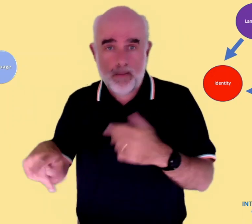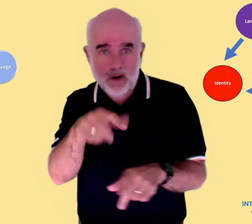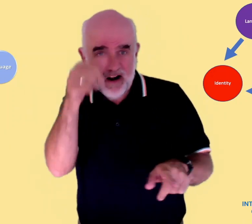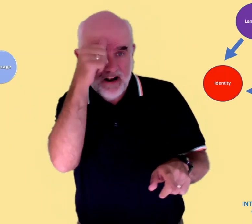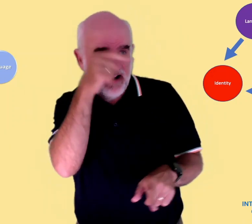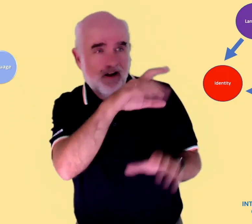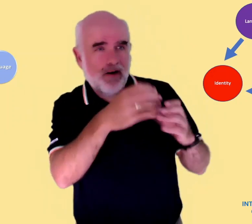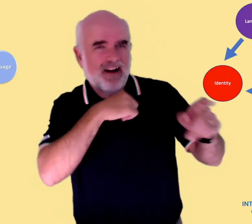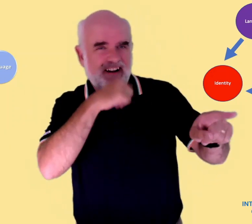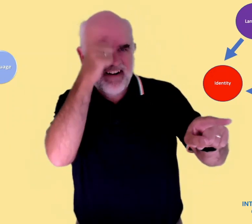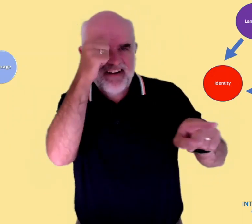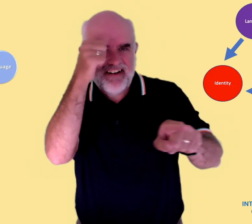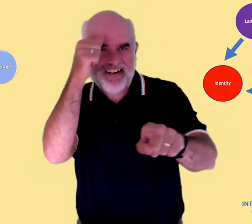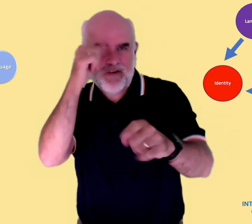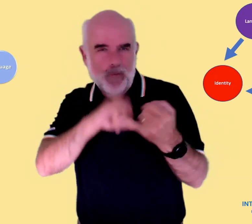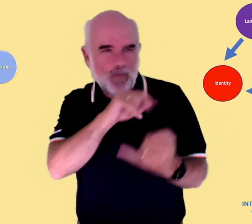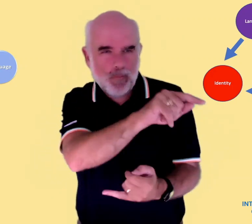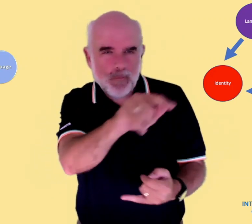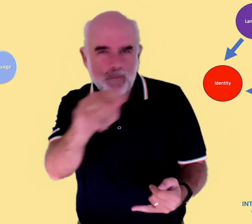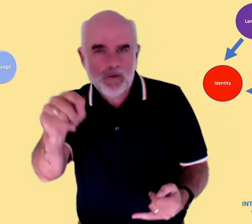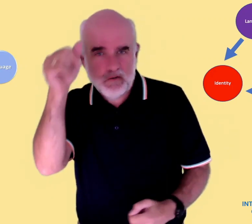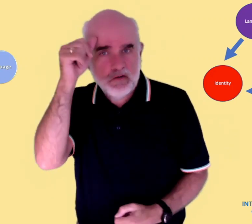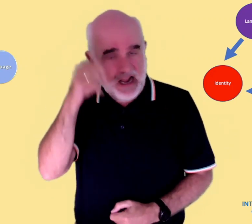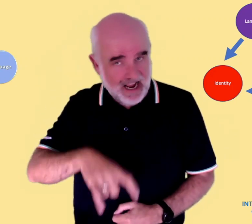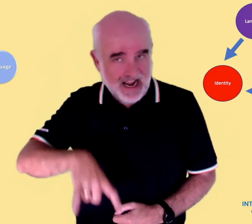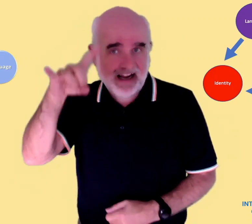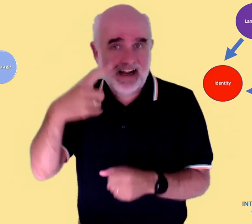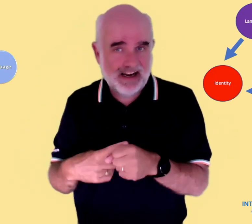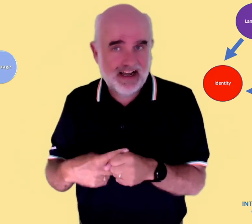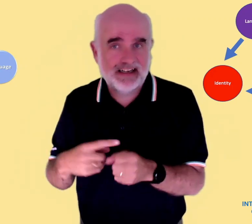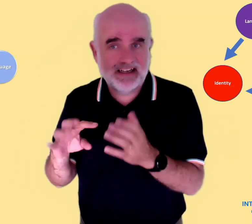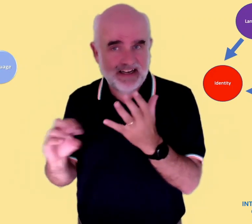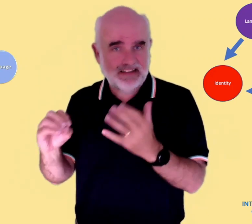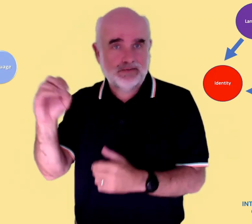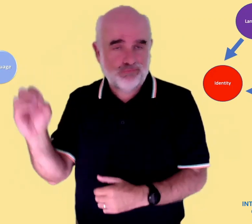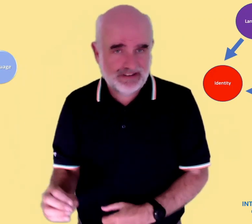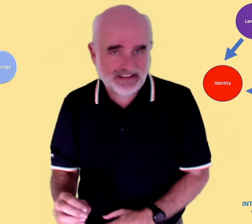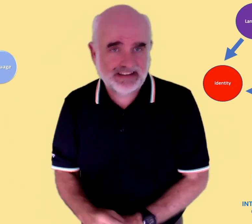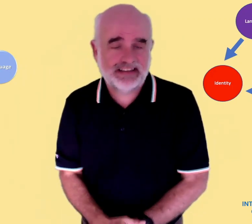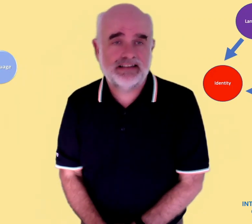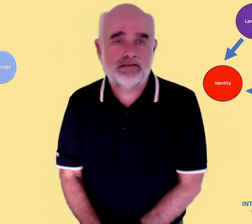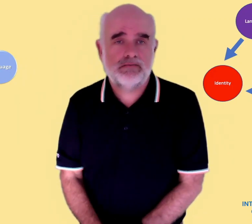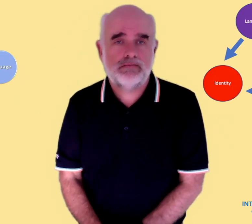The statement, "I can recognise most of the members of this community" - again, a high percentage - 90%+ agreed.